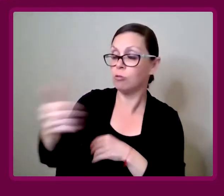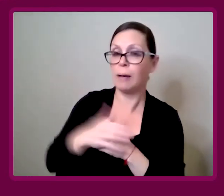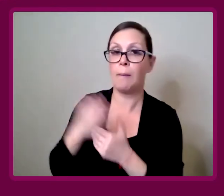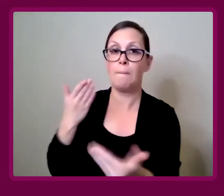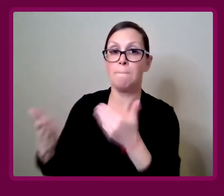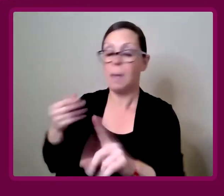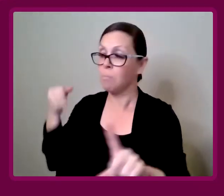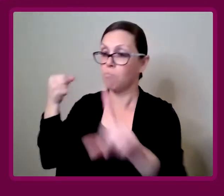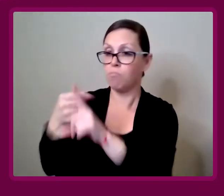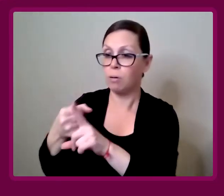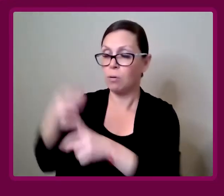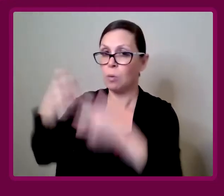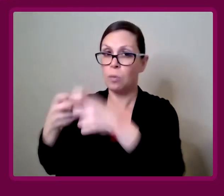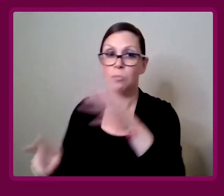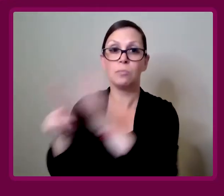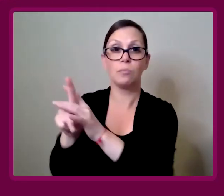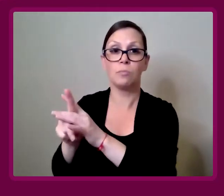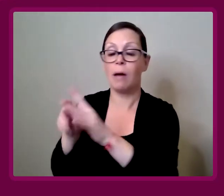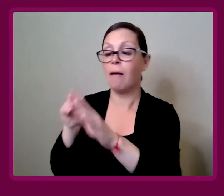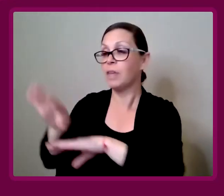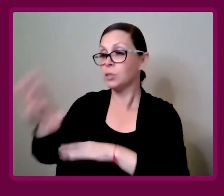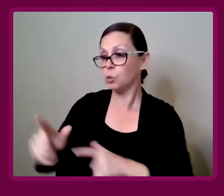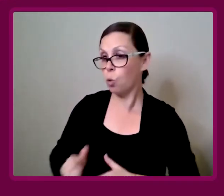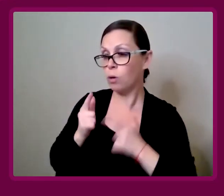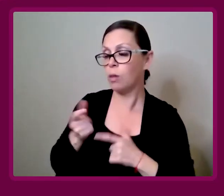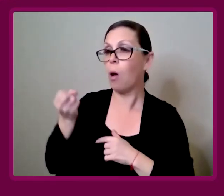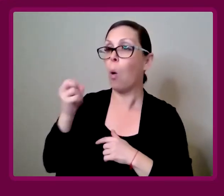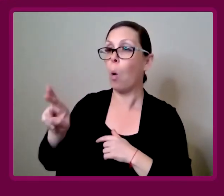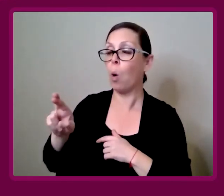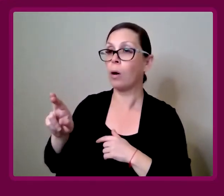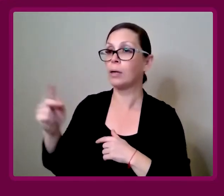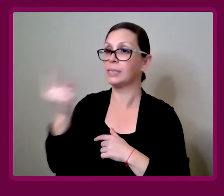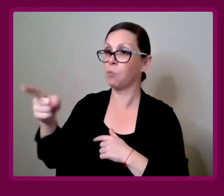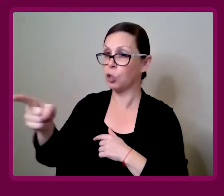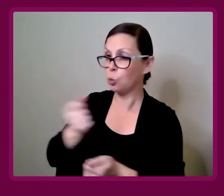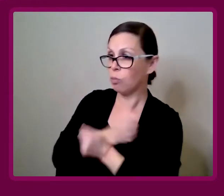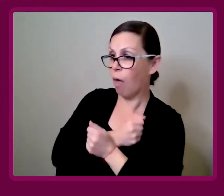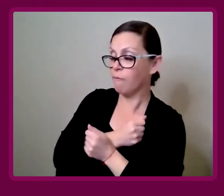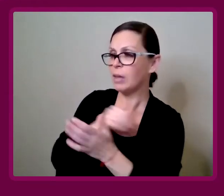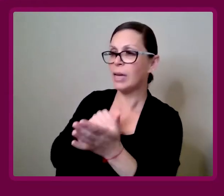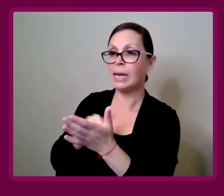You might suddenly have an issue that might come through into your life, or a loved one.